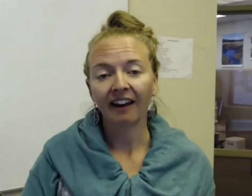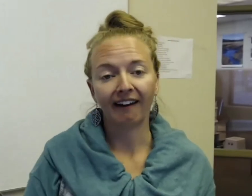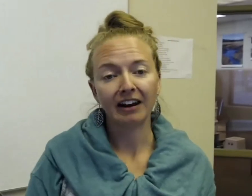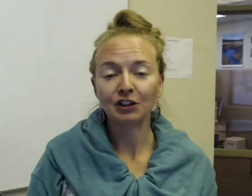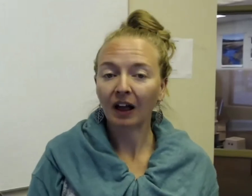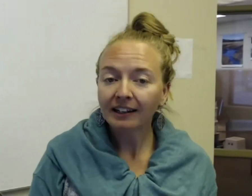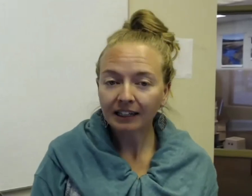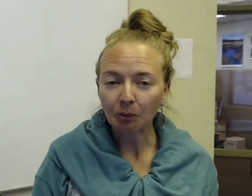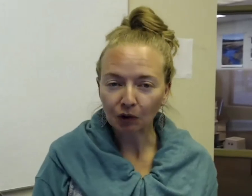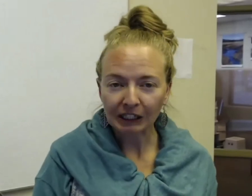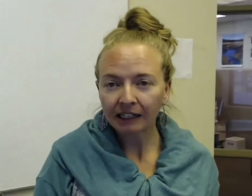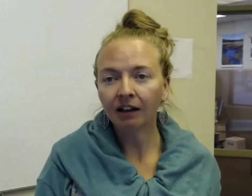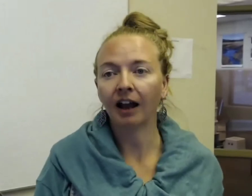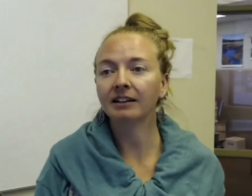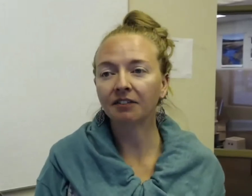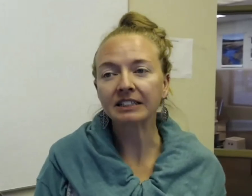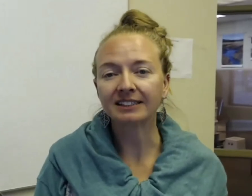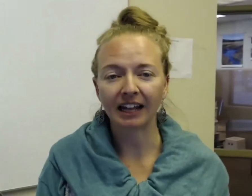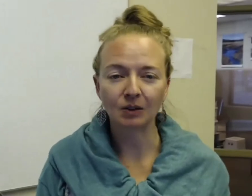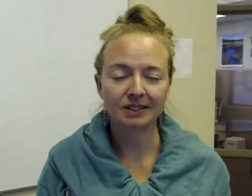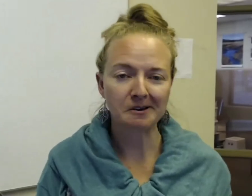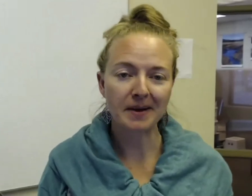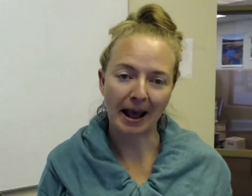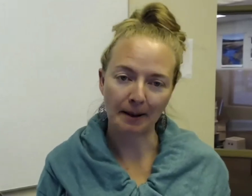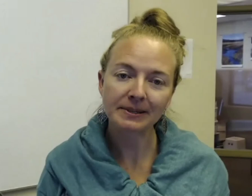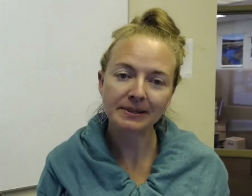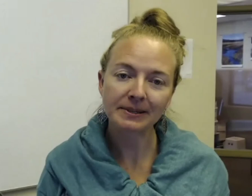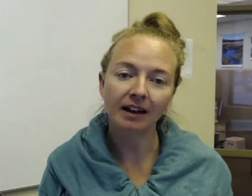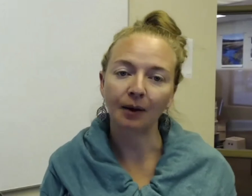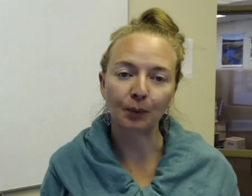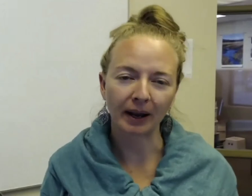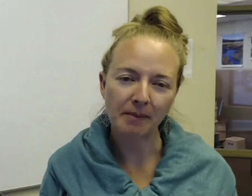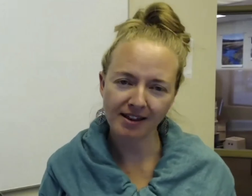if you like to keep learning, I can definitely send out some apps that I would recommend